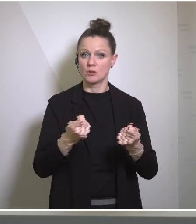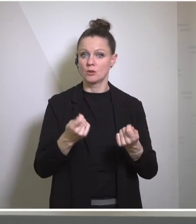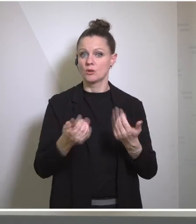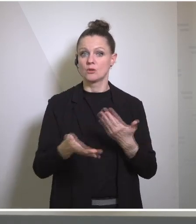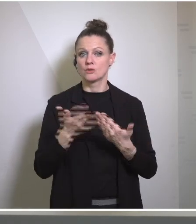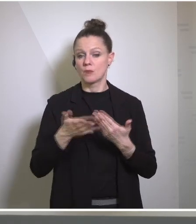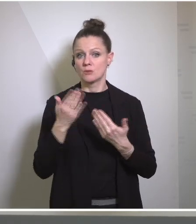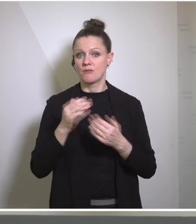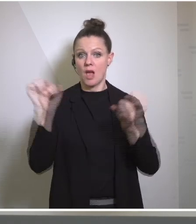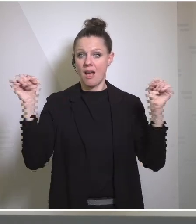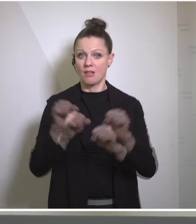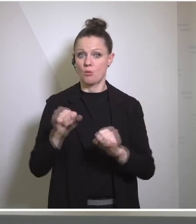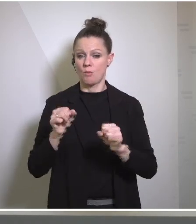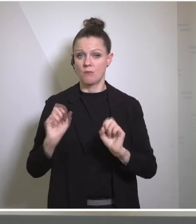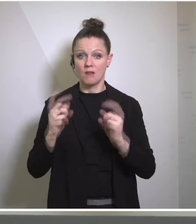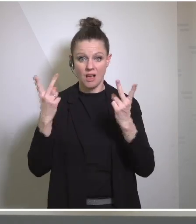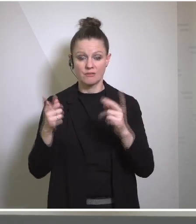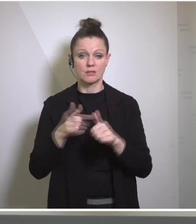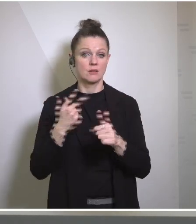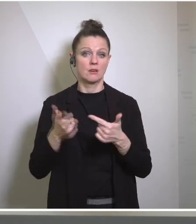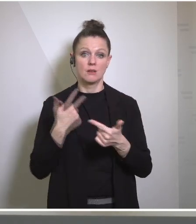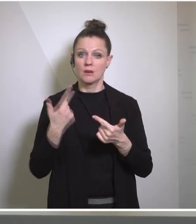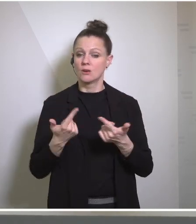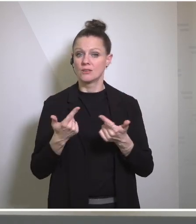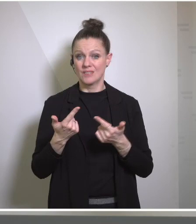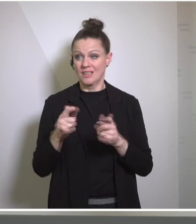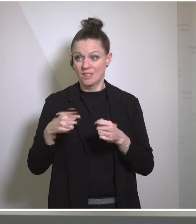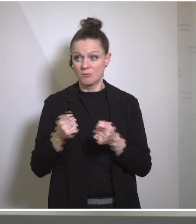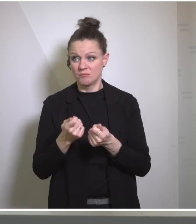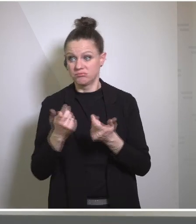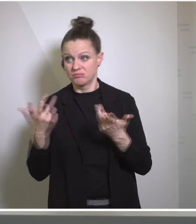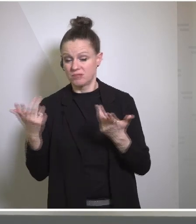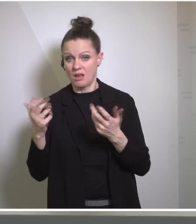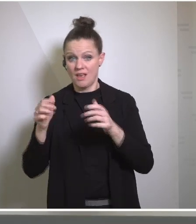power, including small modular reactors and other new technology that can make a big difference.